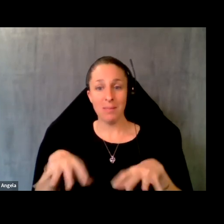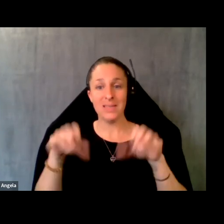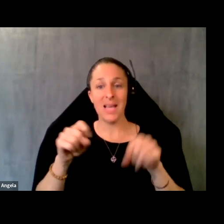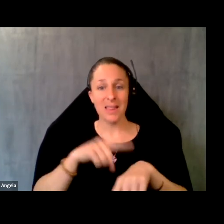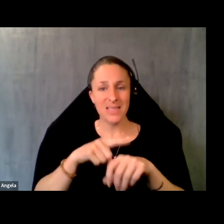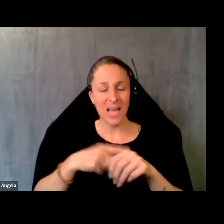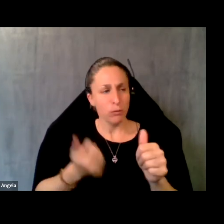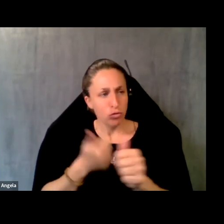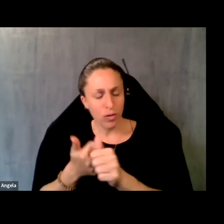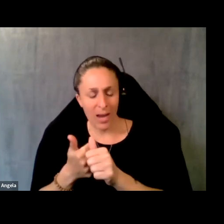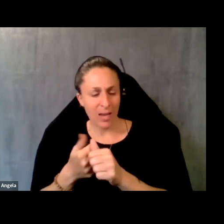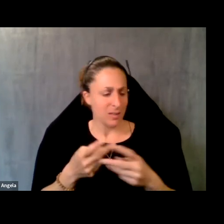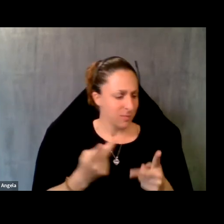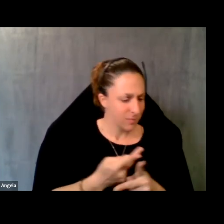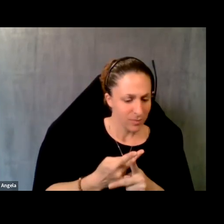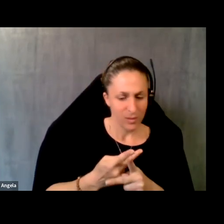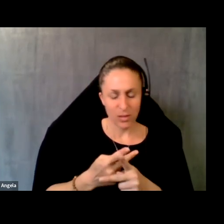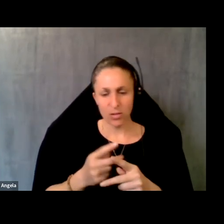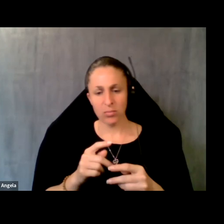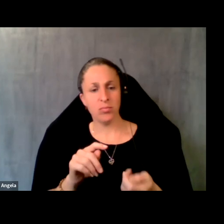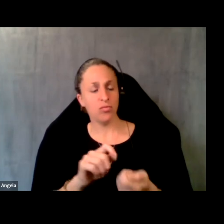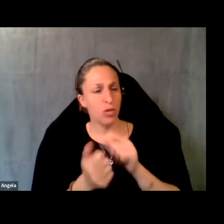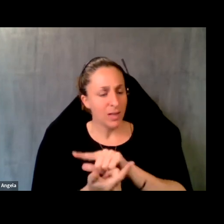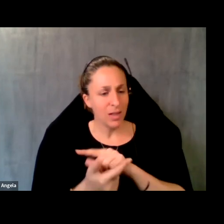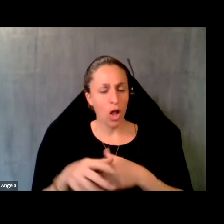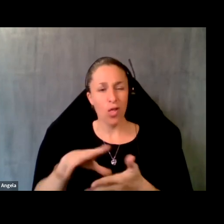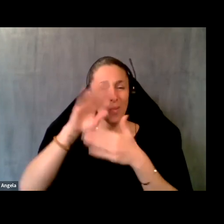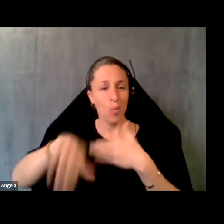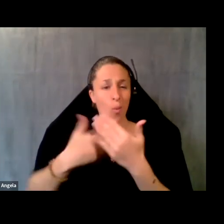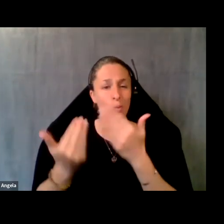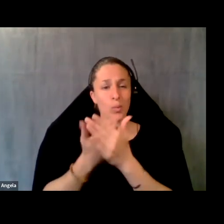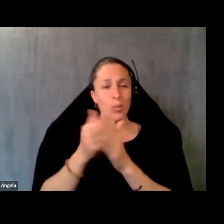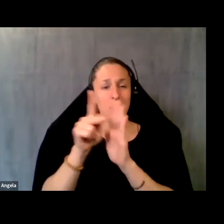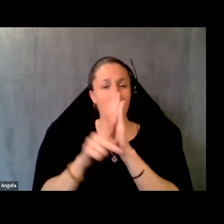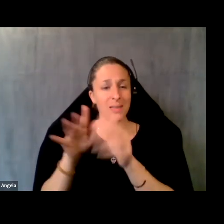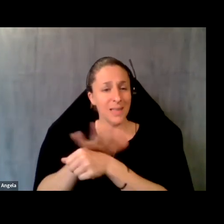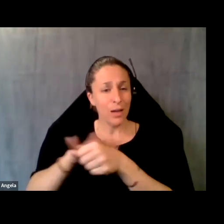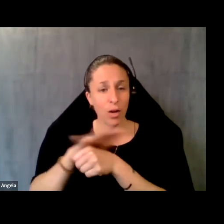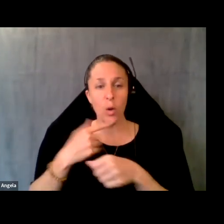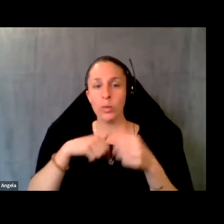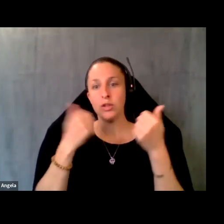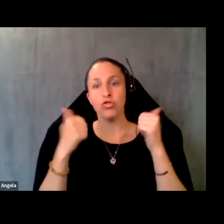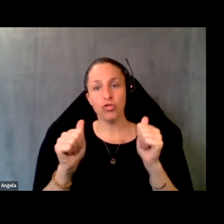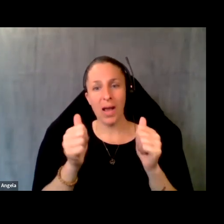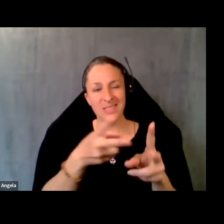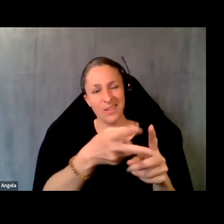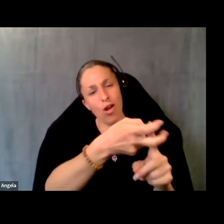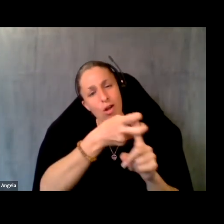and synthesize and translate and learn a whole new policy area, and we try to harness that privilege